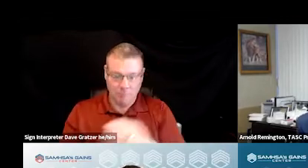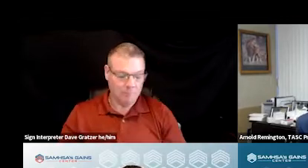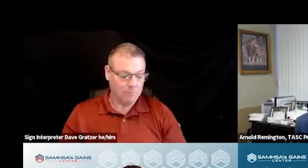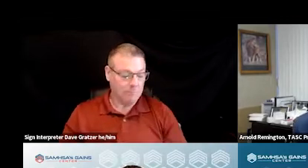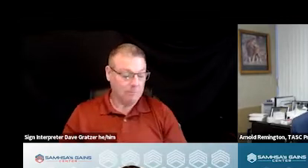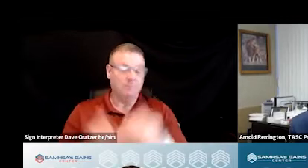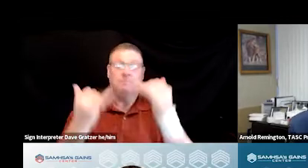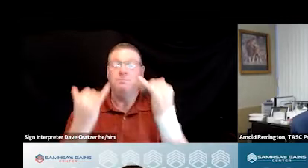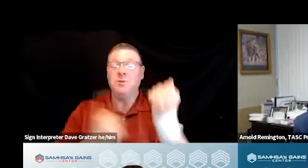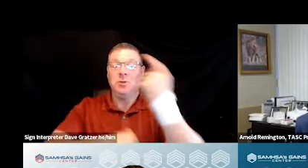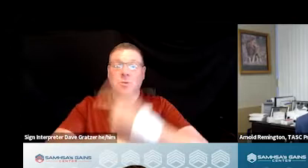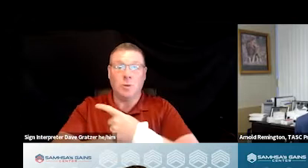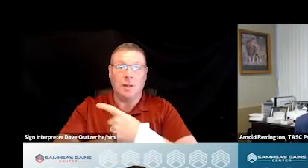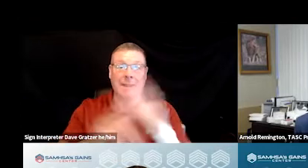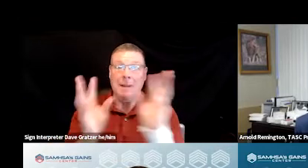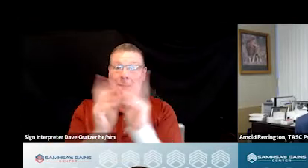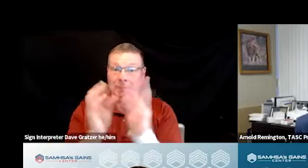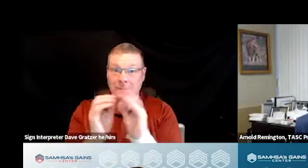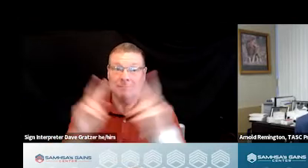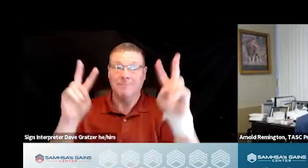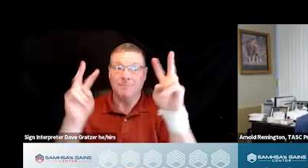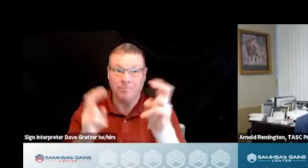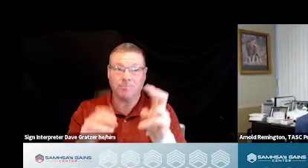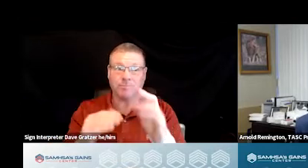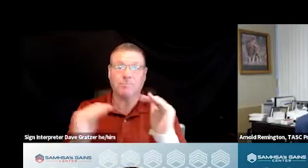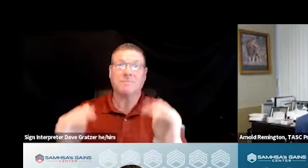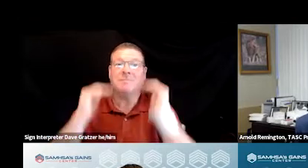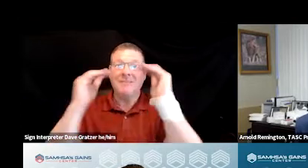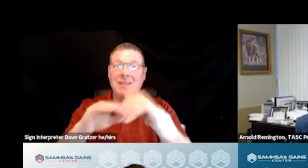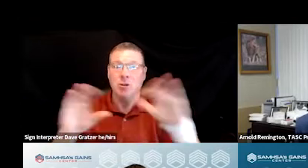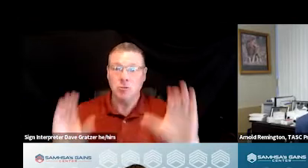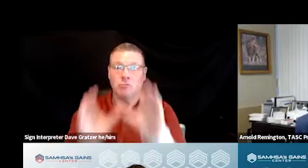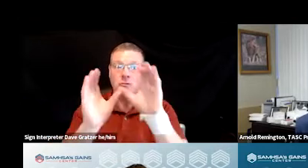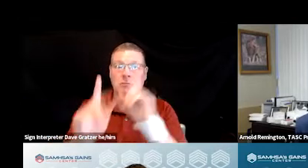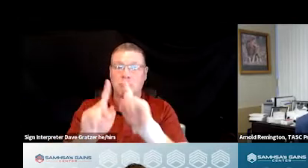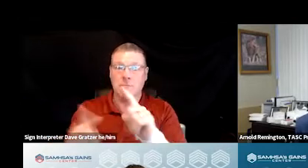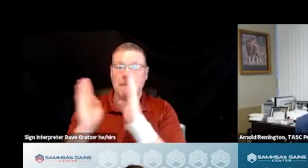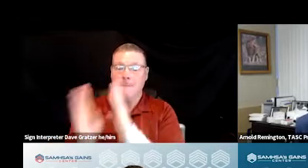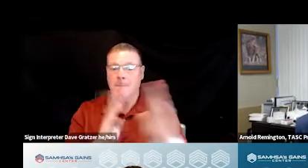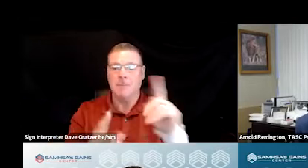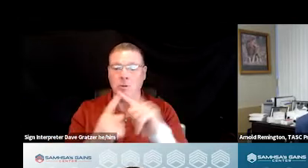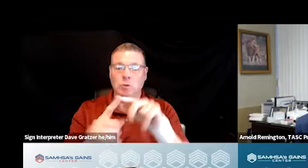Today's summit is entitled "Advancements in Crisis Response: Preparing to Pivot,"